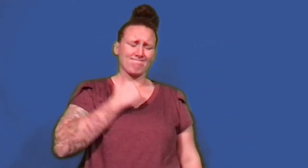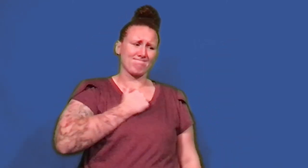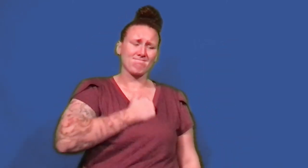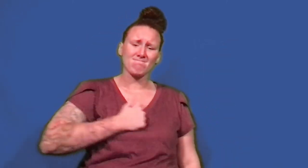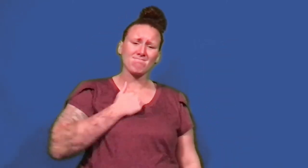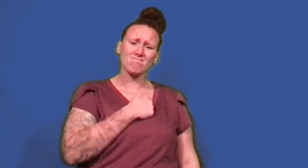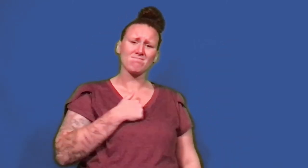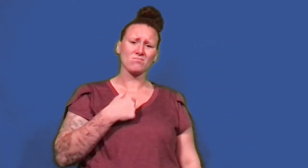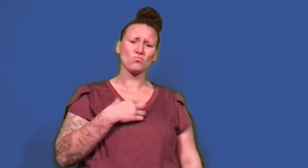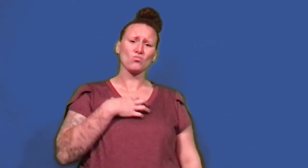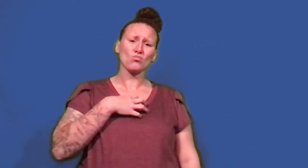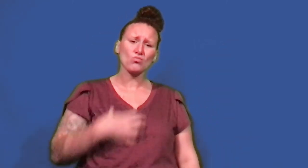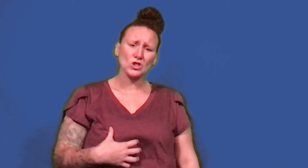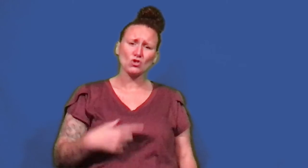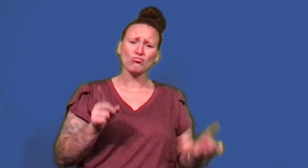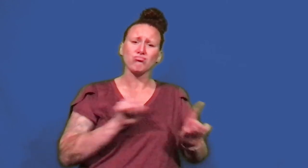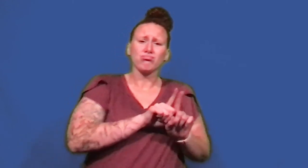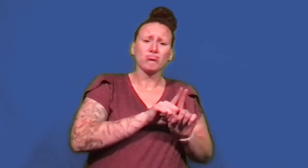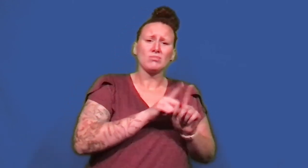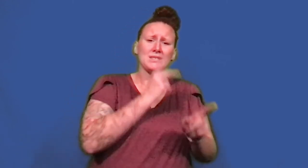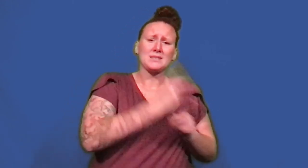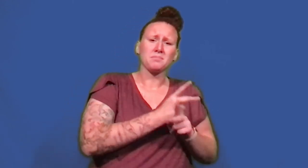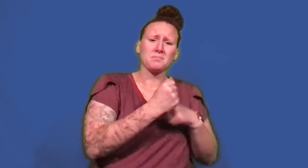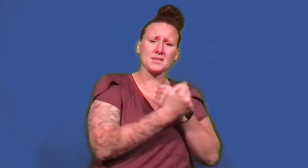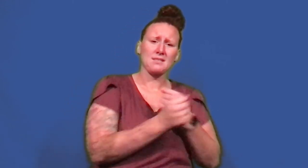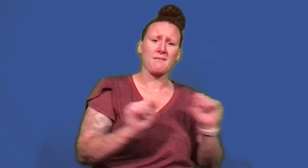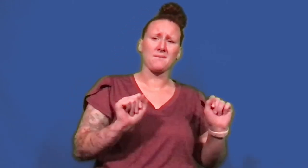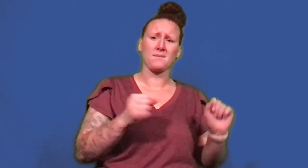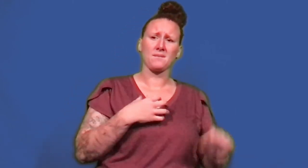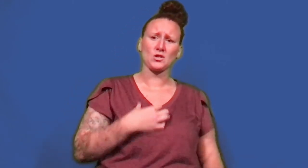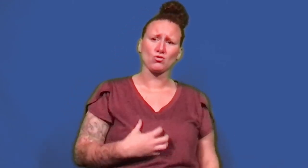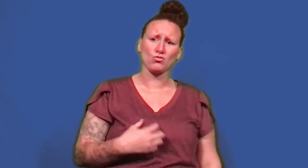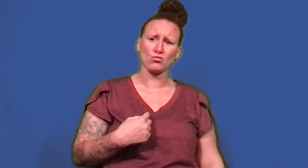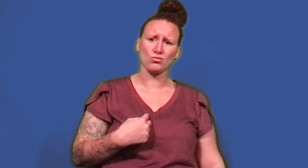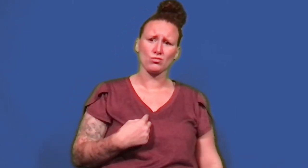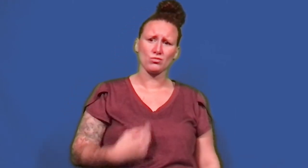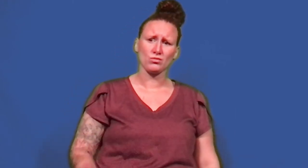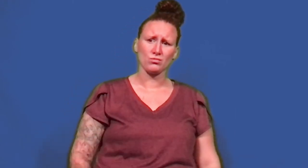I wish I could have been there to hold you and keep you safe.